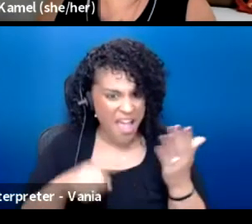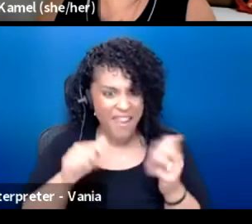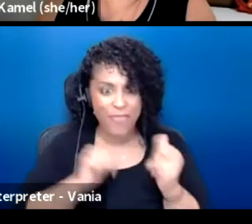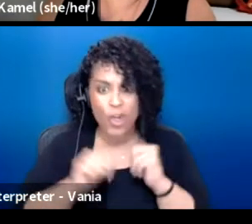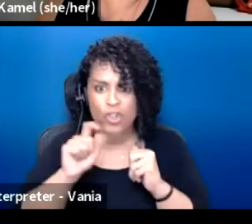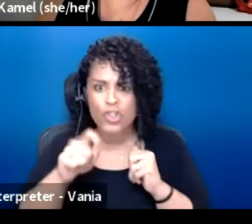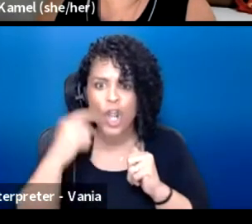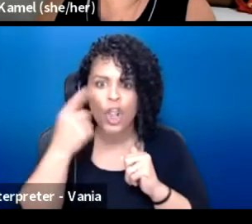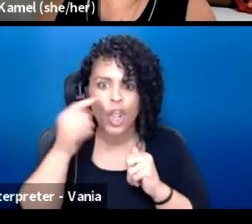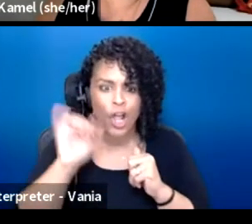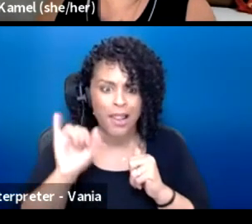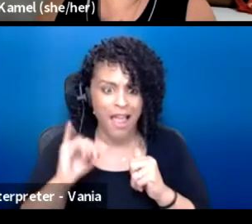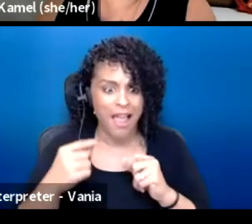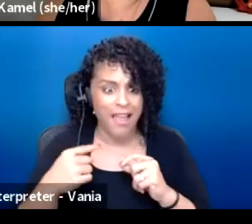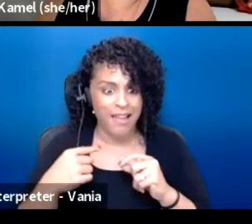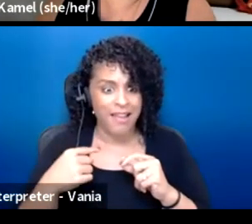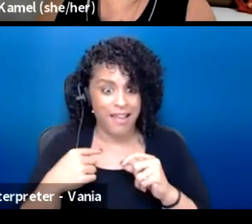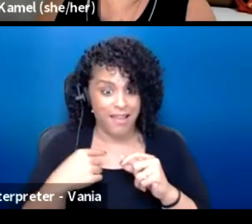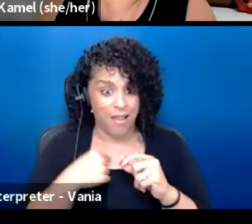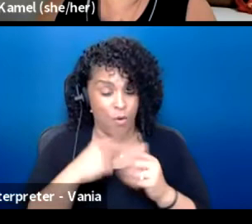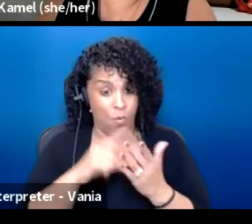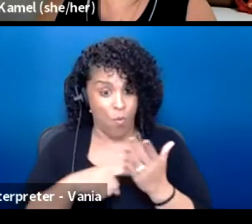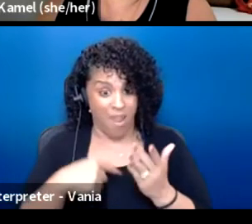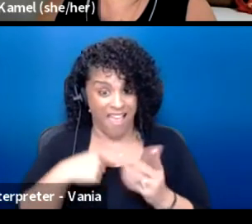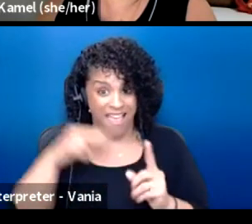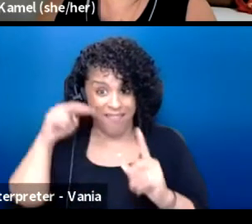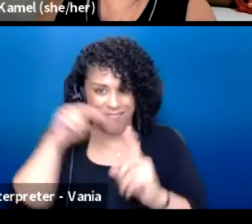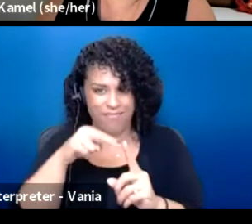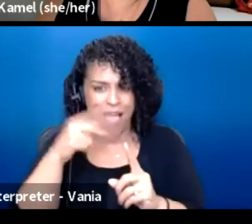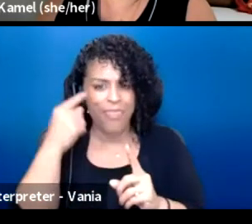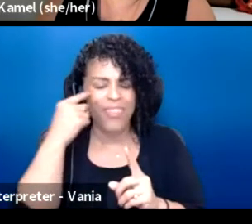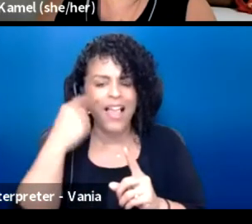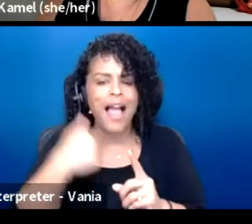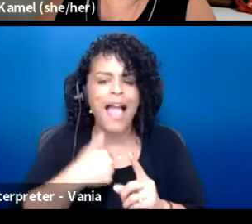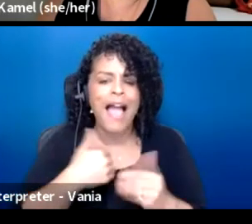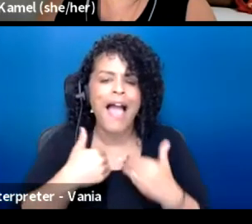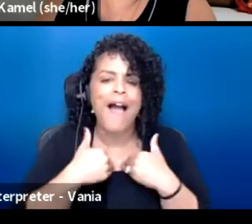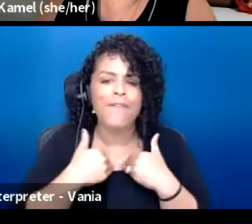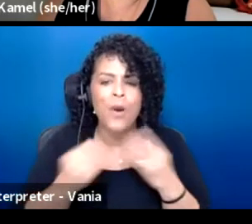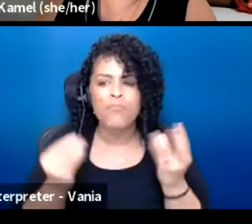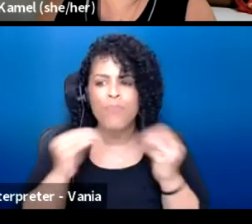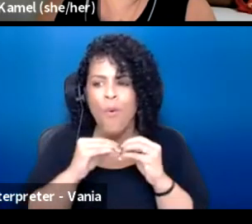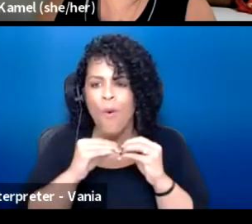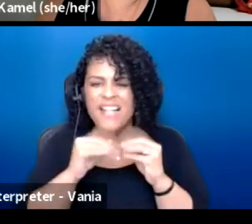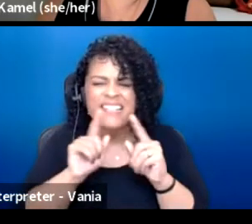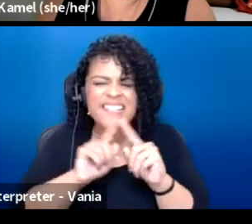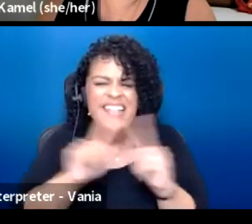And what I think personally, I have a much more. I have a different slant at it.